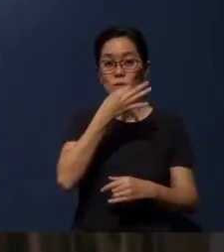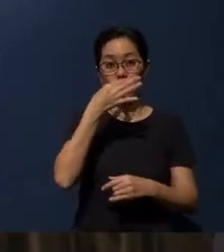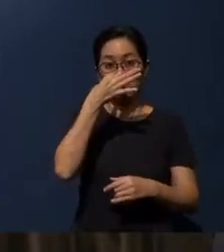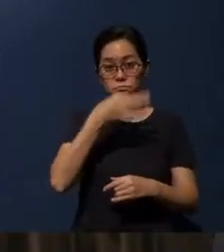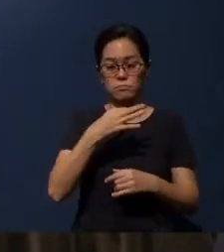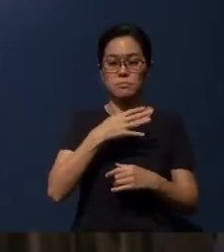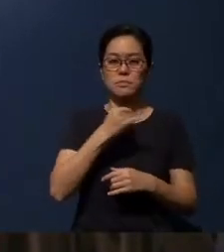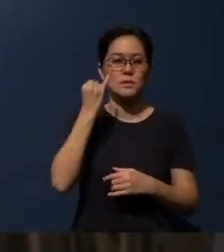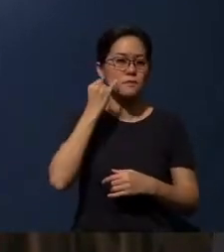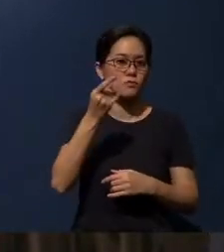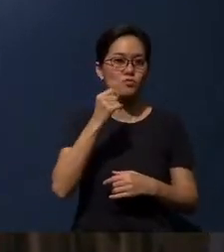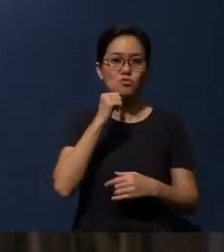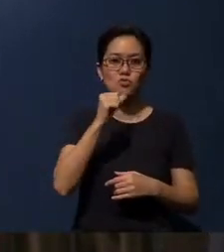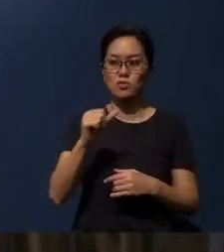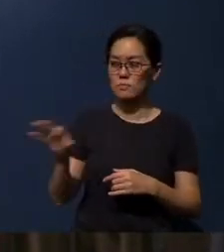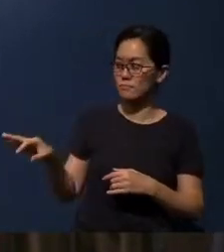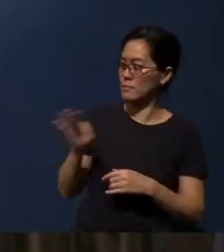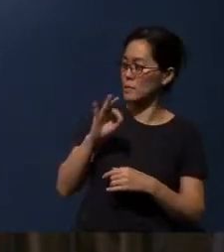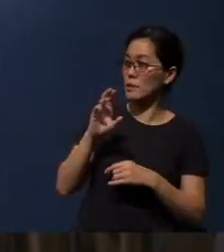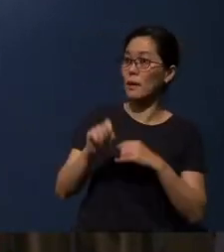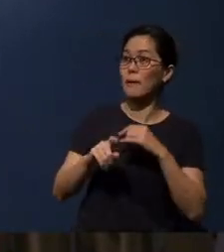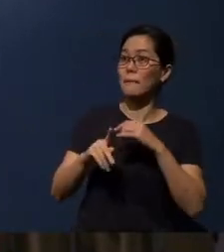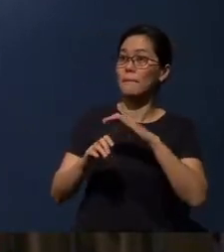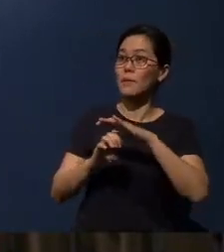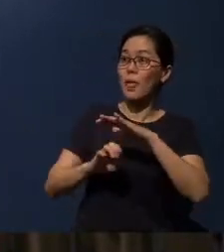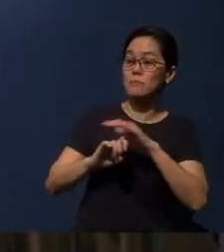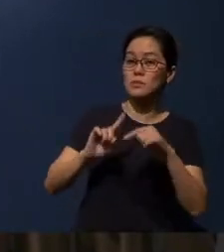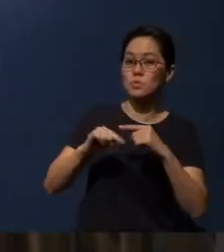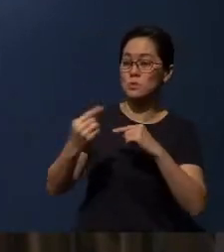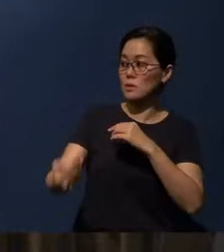And if you have not picked up the elements as you're walking in, please do so.